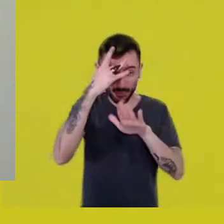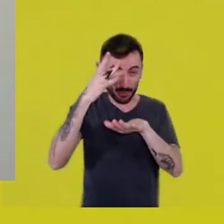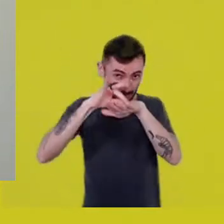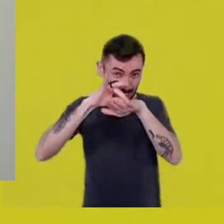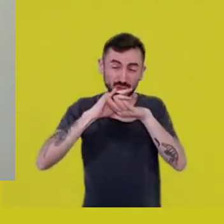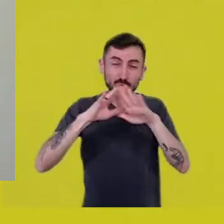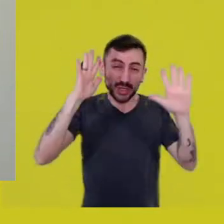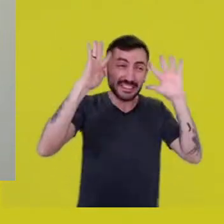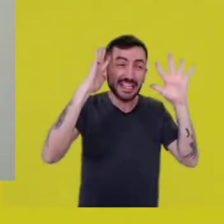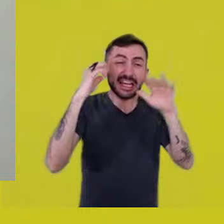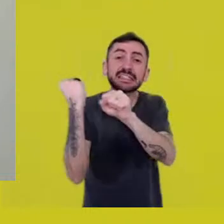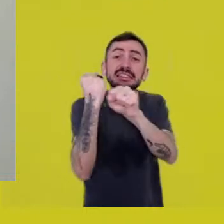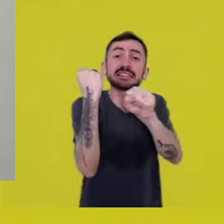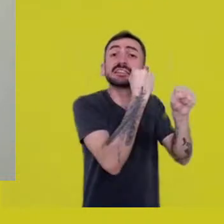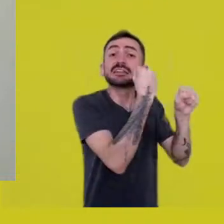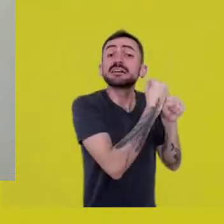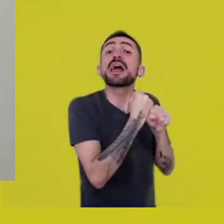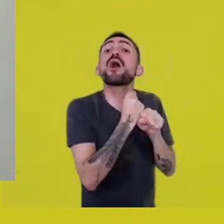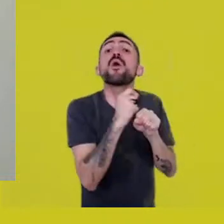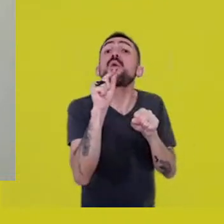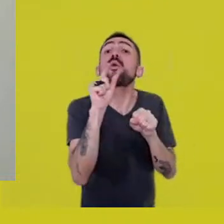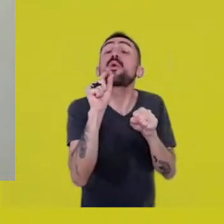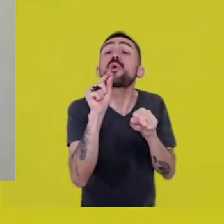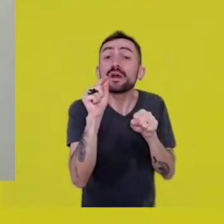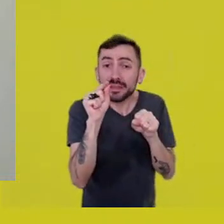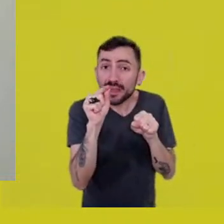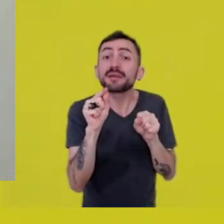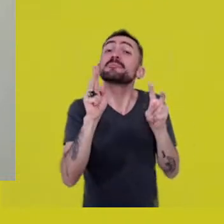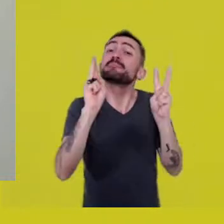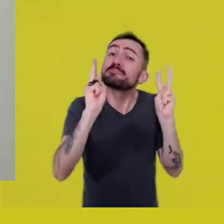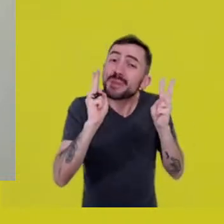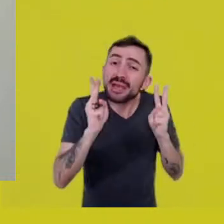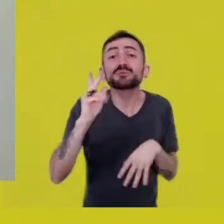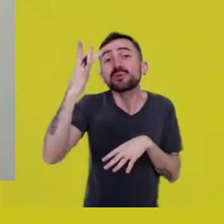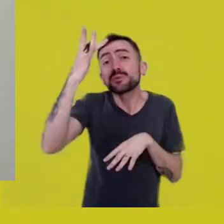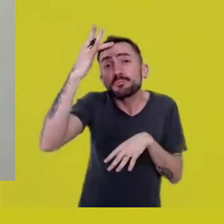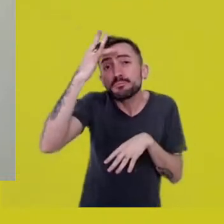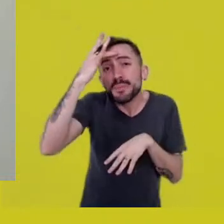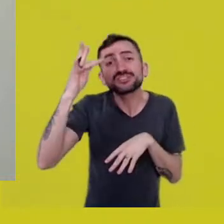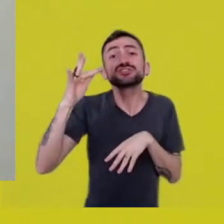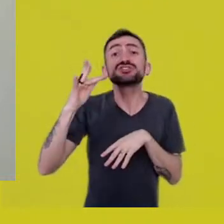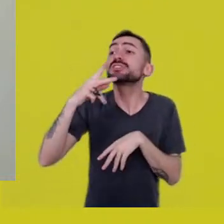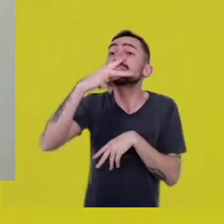already surrendered to this vision of isolating us from contagion